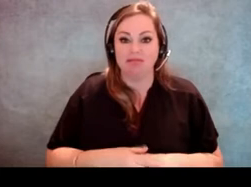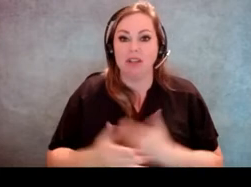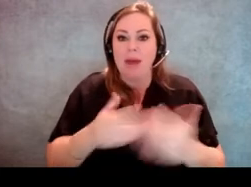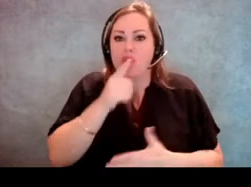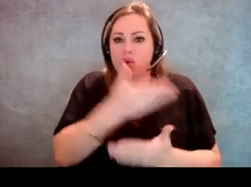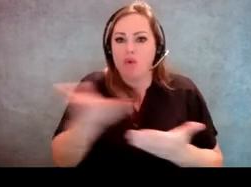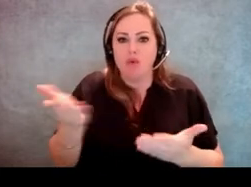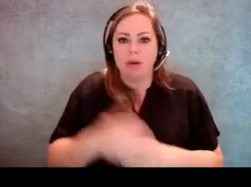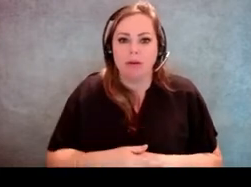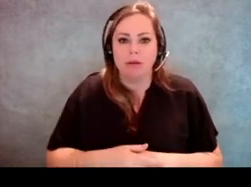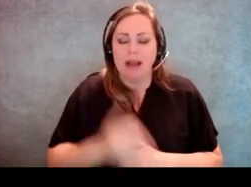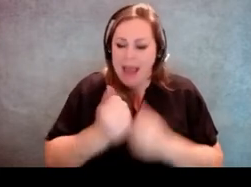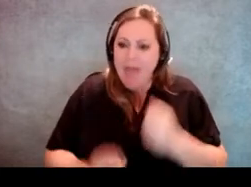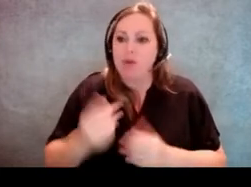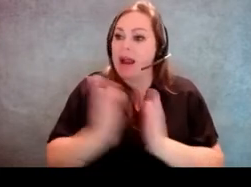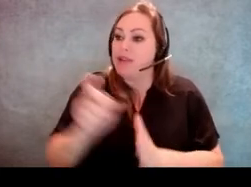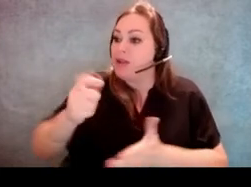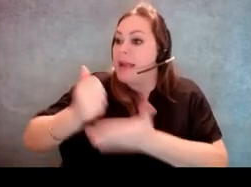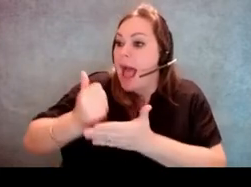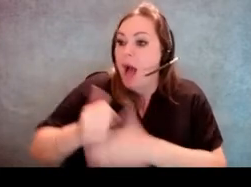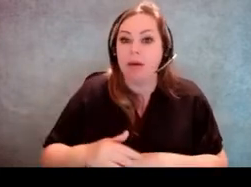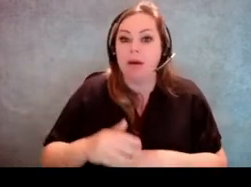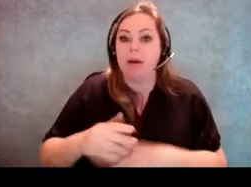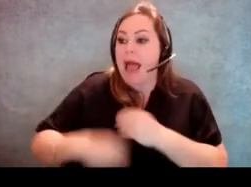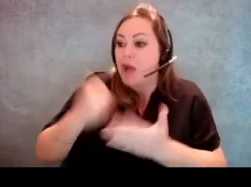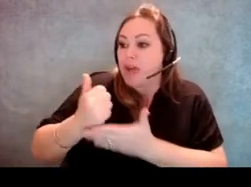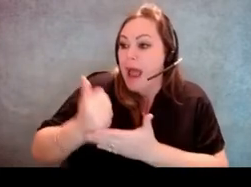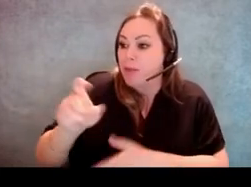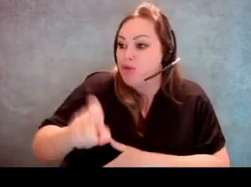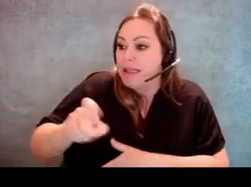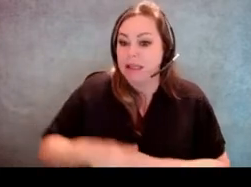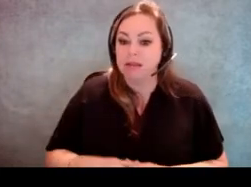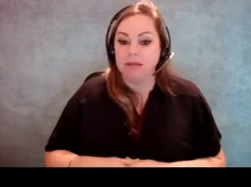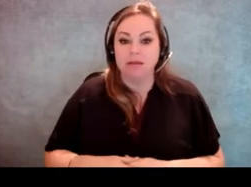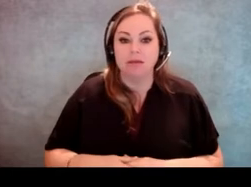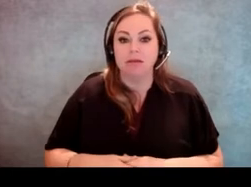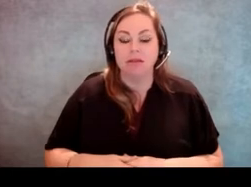everybody, I would ask, do you need any help? Do you need any extra help with anything? Are you good to go?